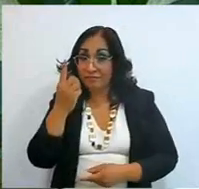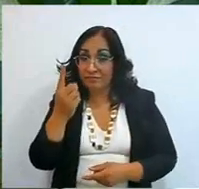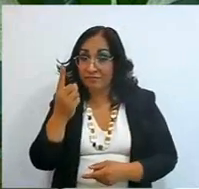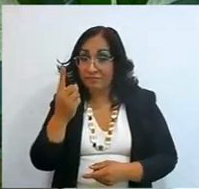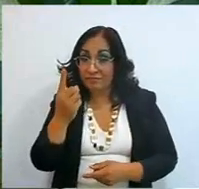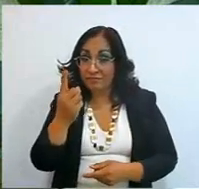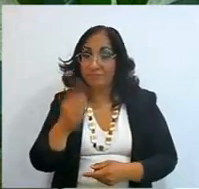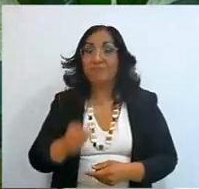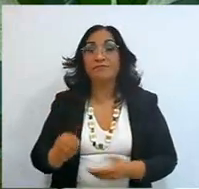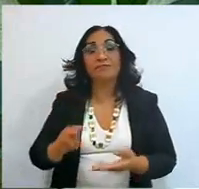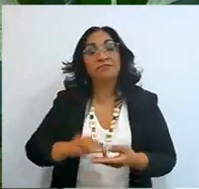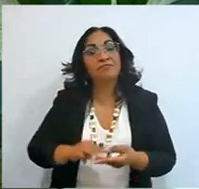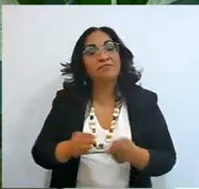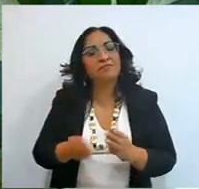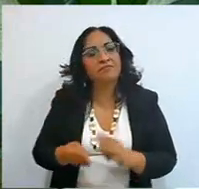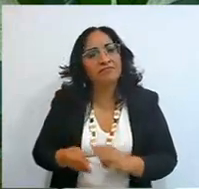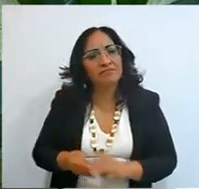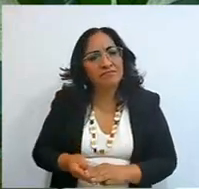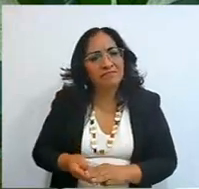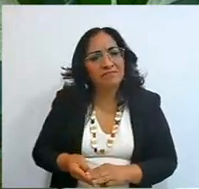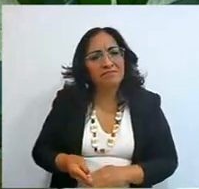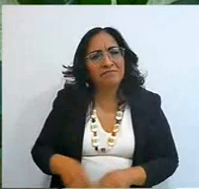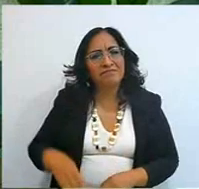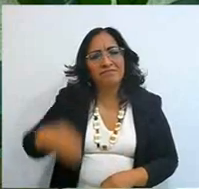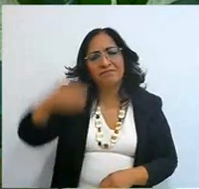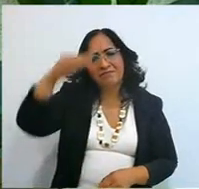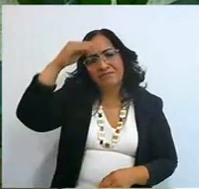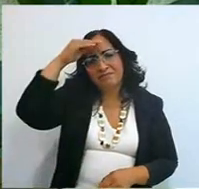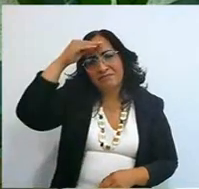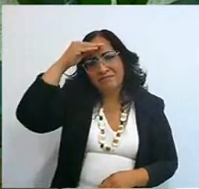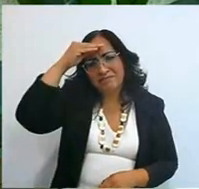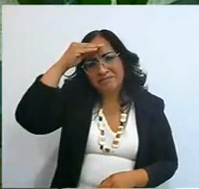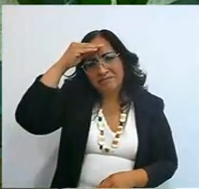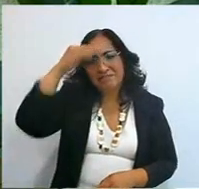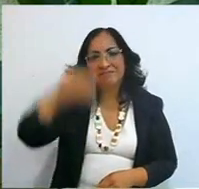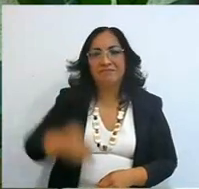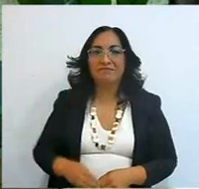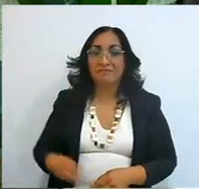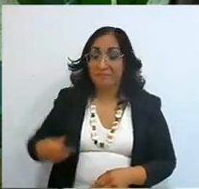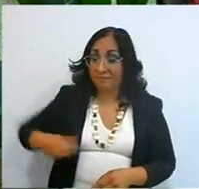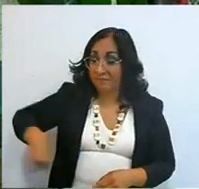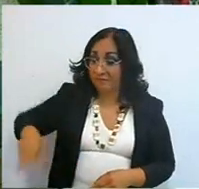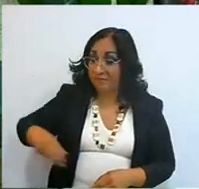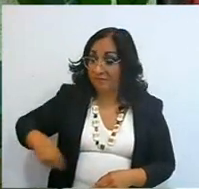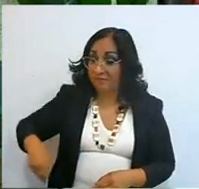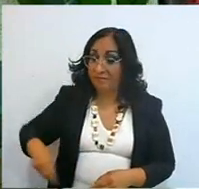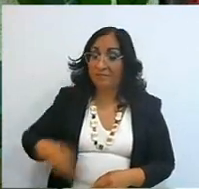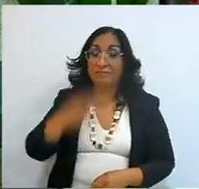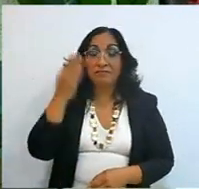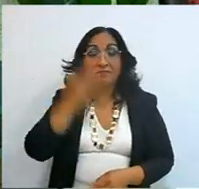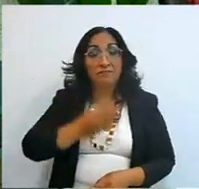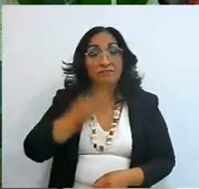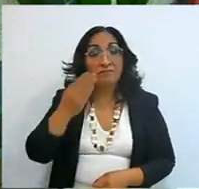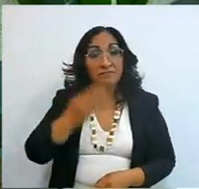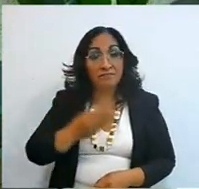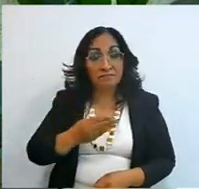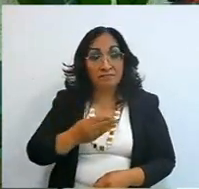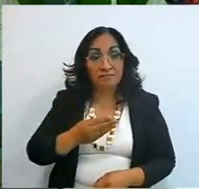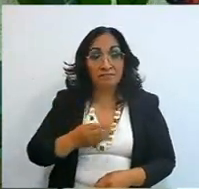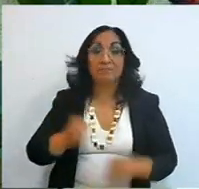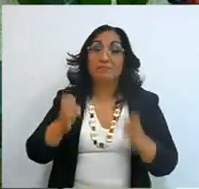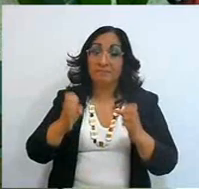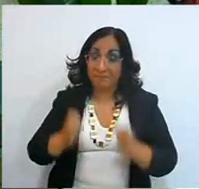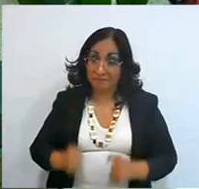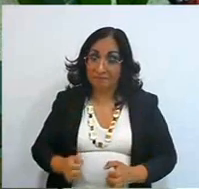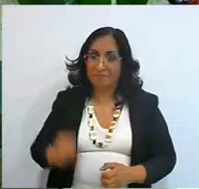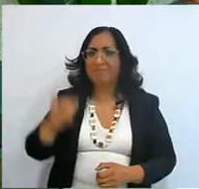I discern it spiritually, come on, go ahead, go ahead, God gave you that person to give you advice,